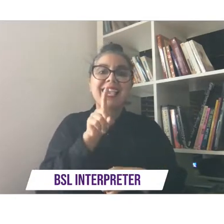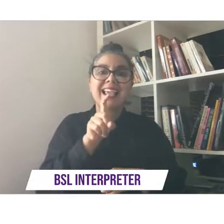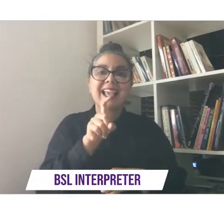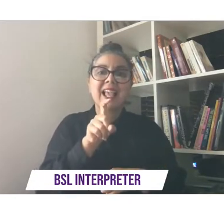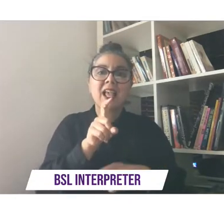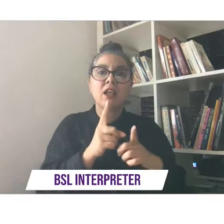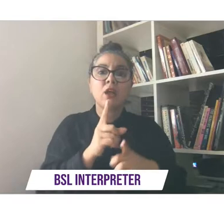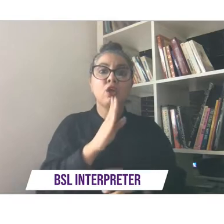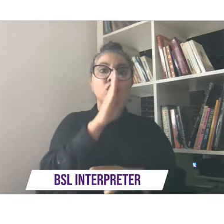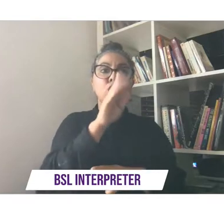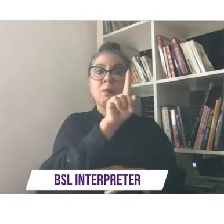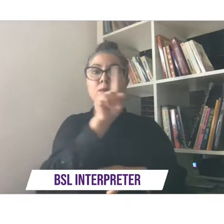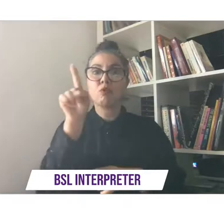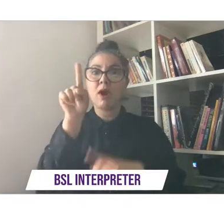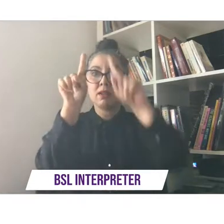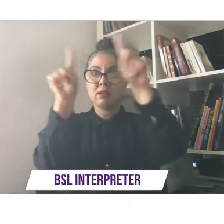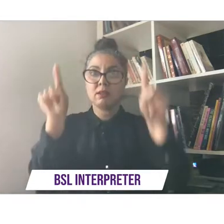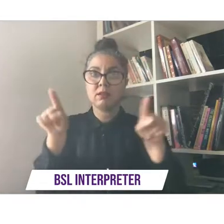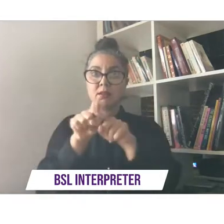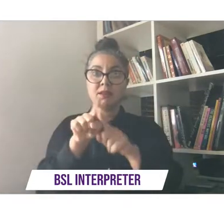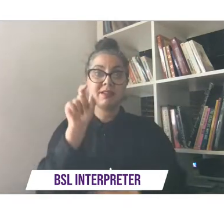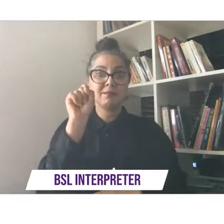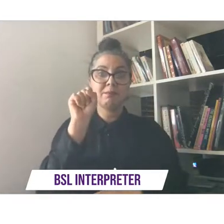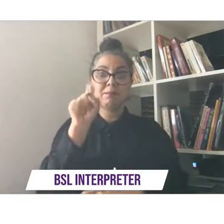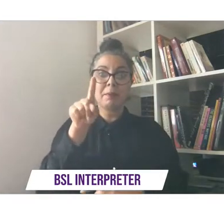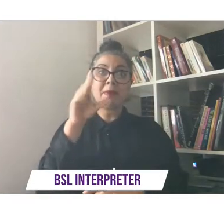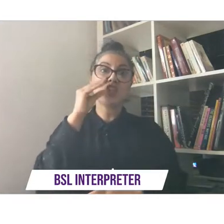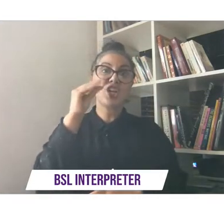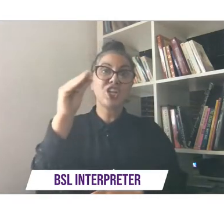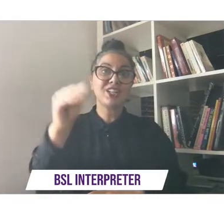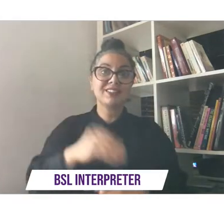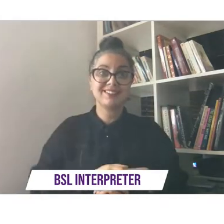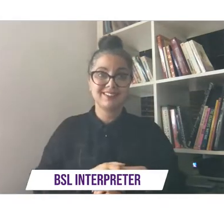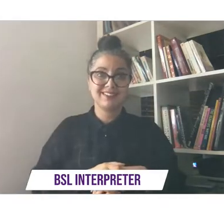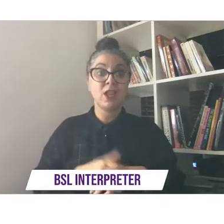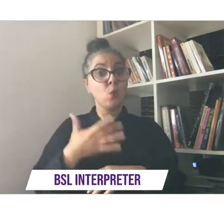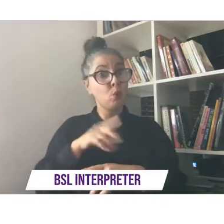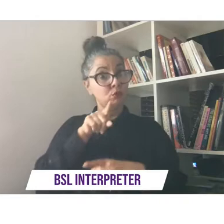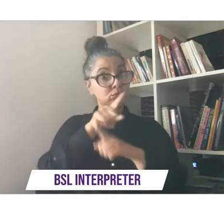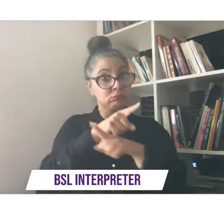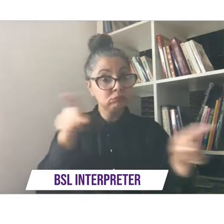of your screen when it appears we want you to have the opportunity to express your thoughts